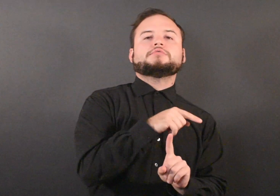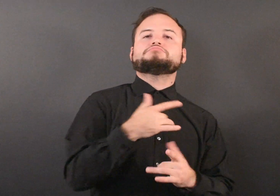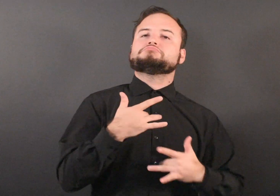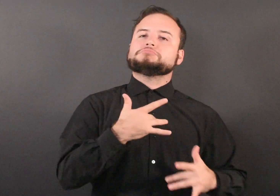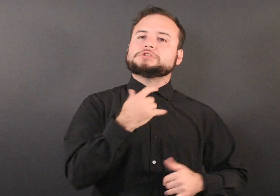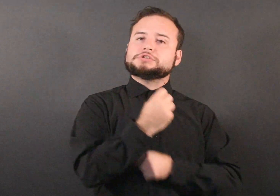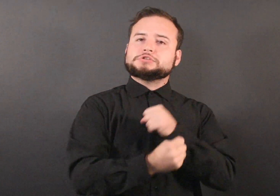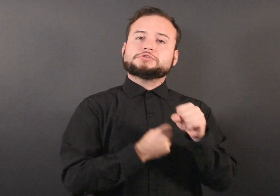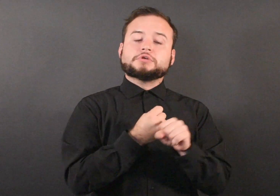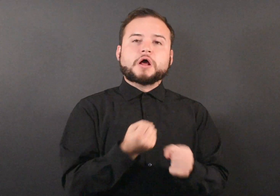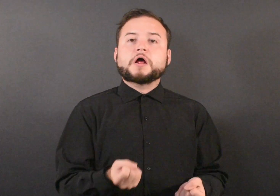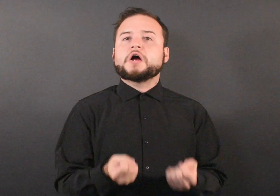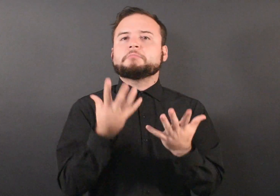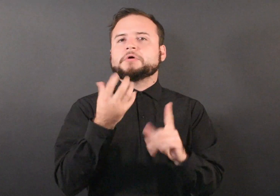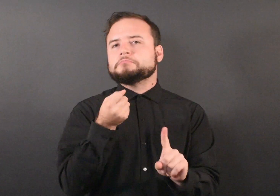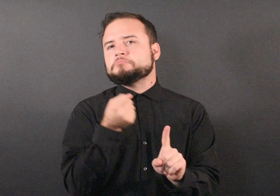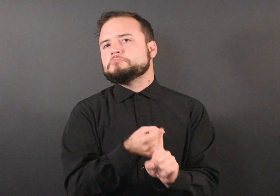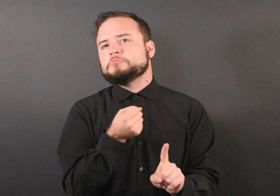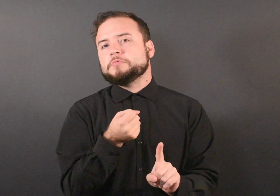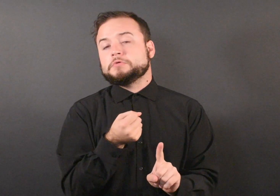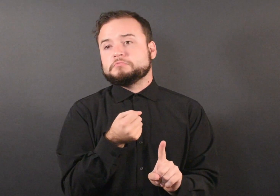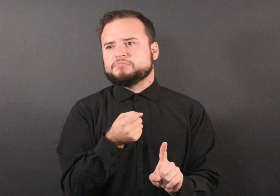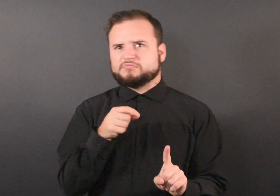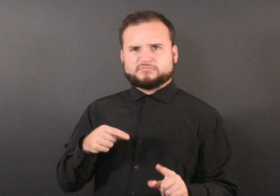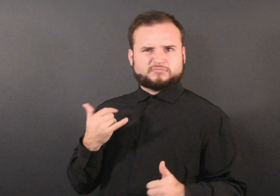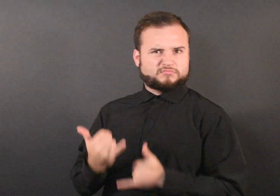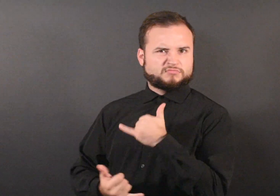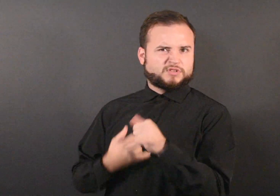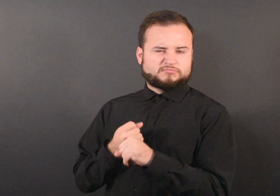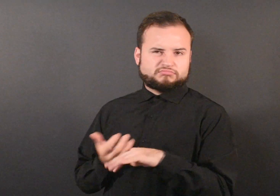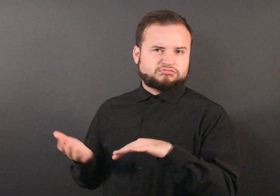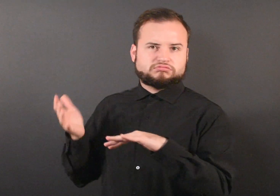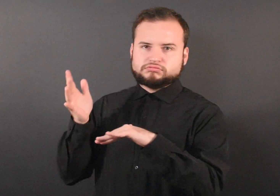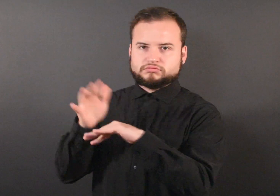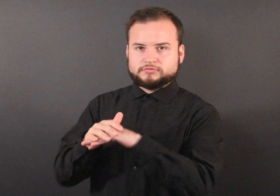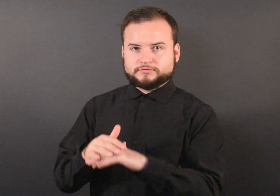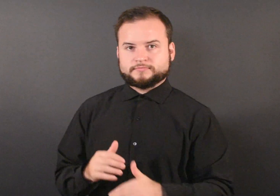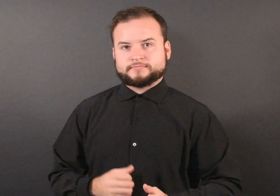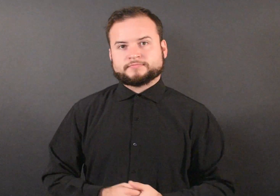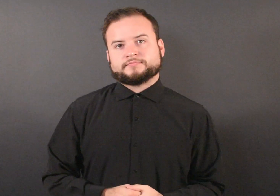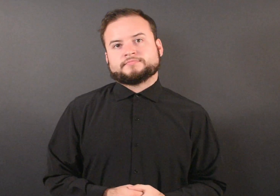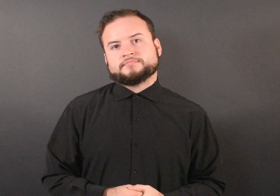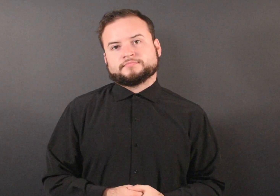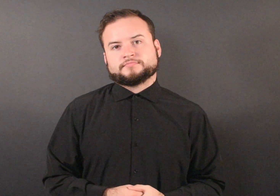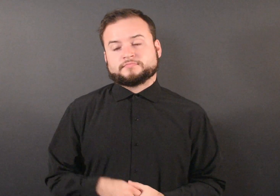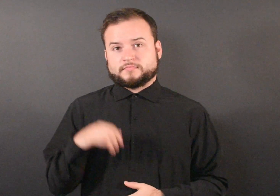a typical year.